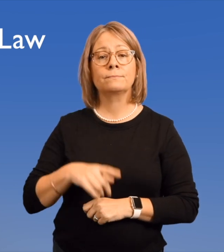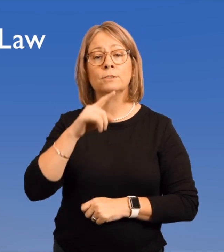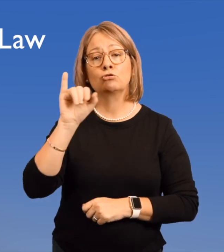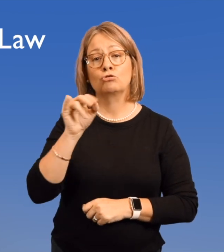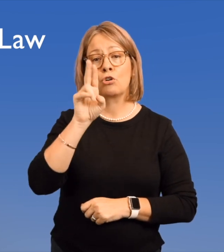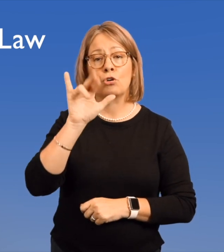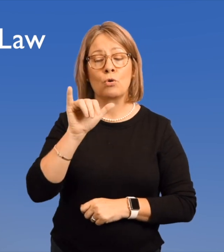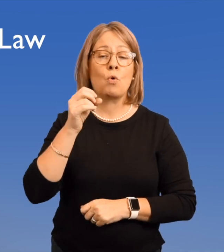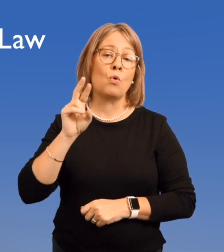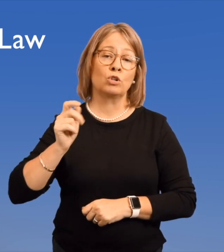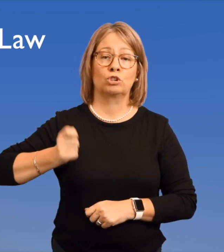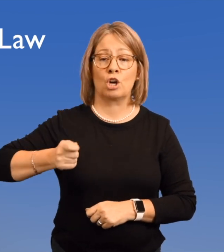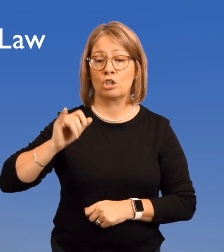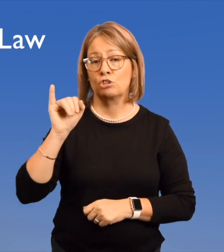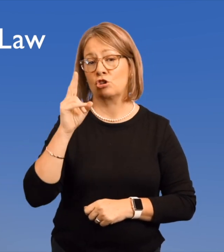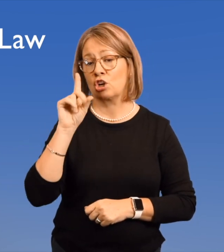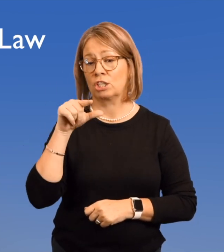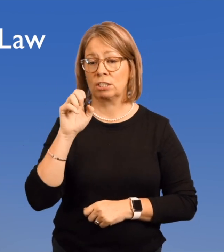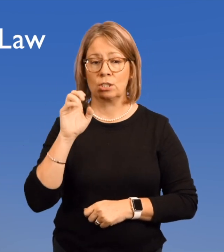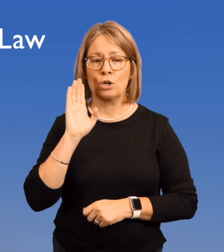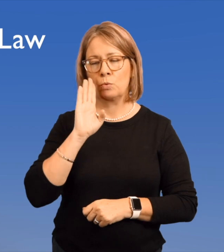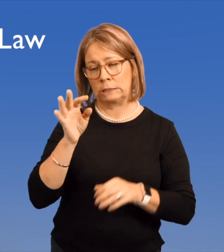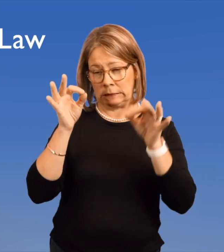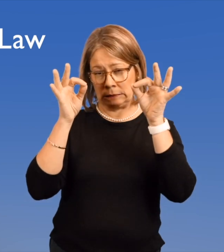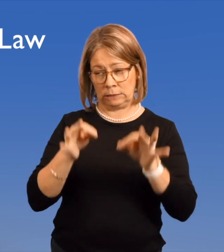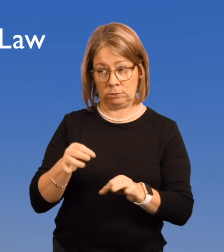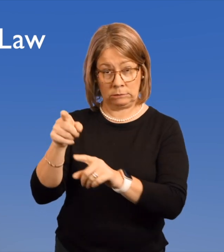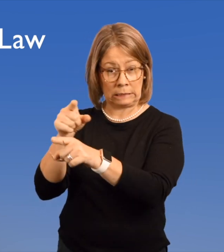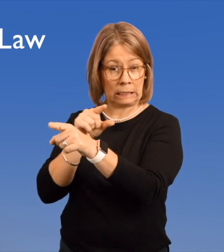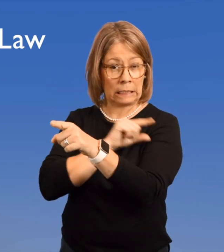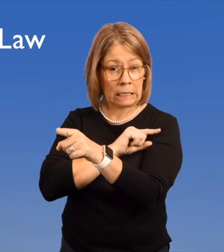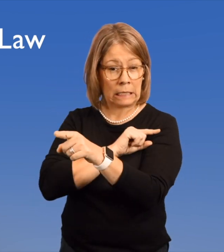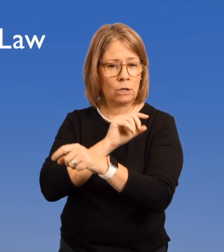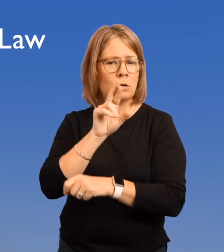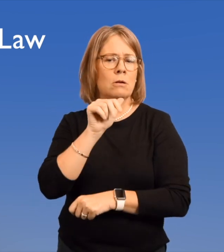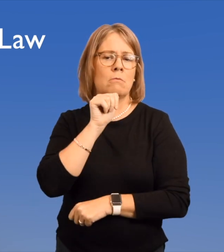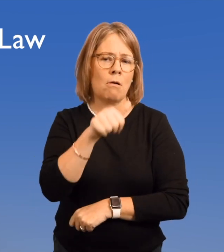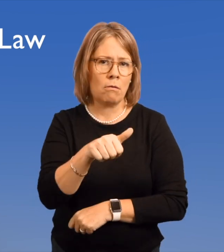A jury or a judge will decide if they're guilty or not.